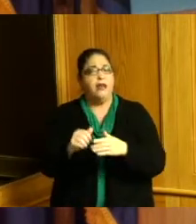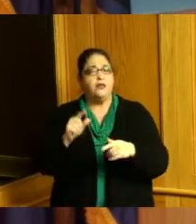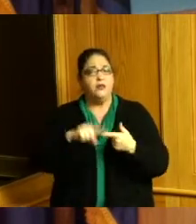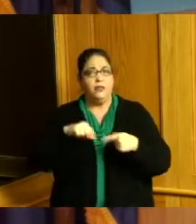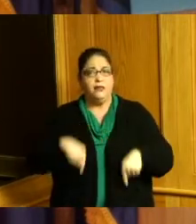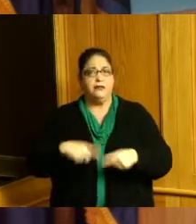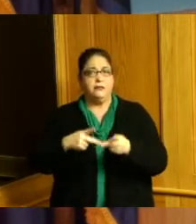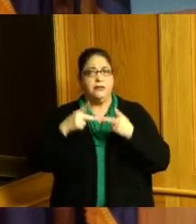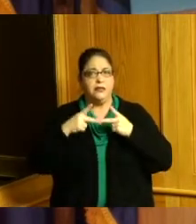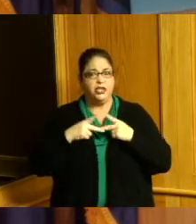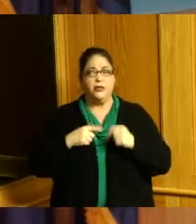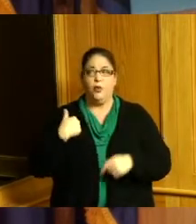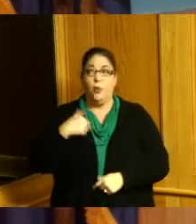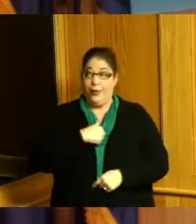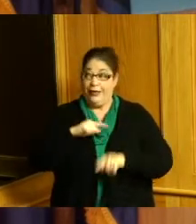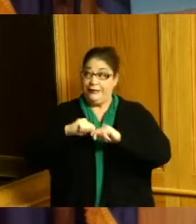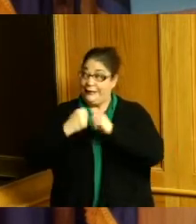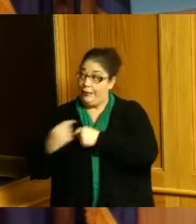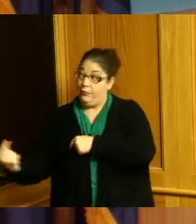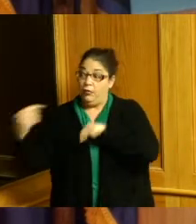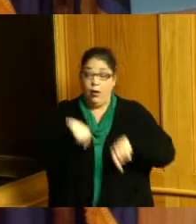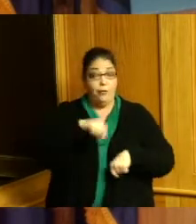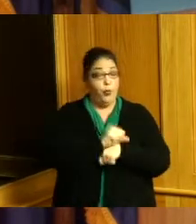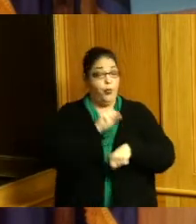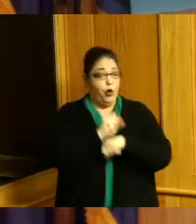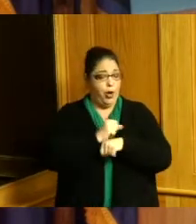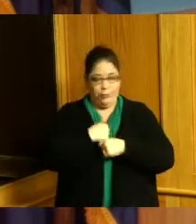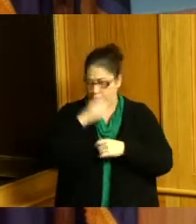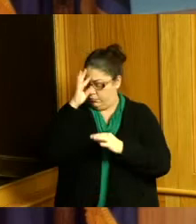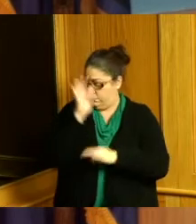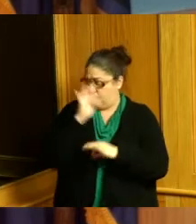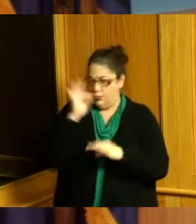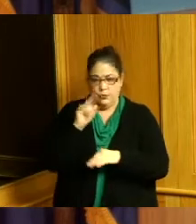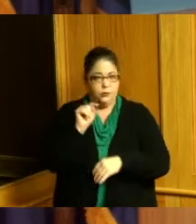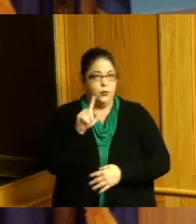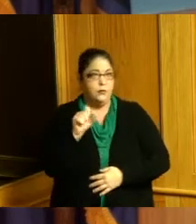here and get to work even though we didn't have all the tools whether it's the computer working